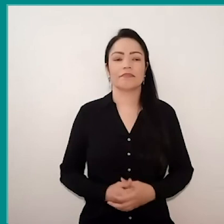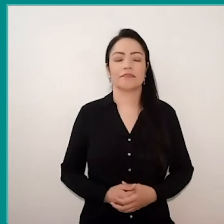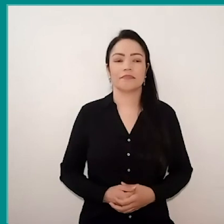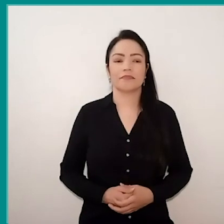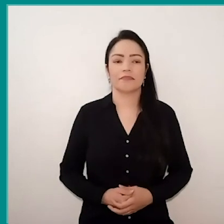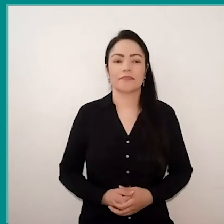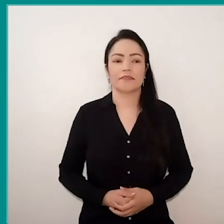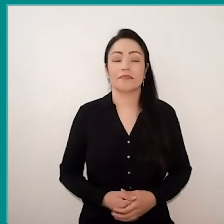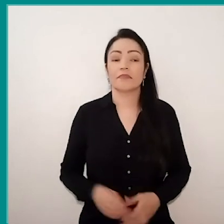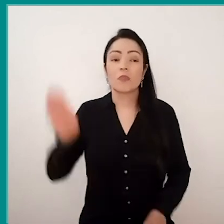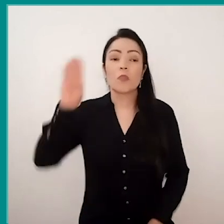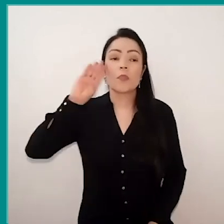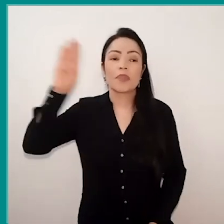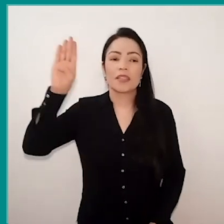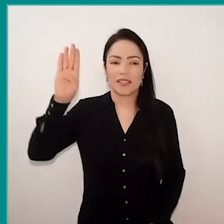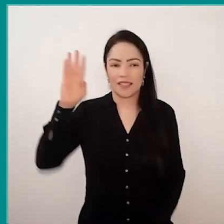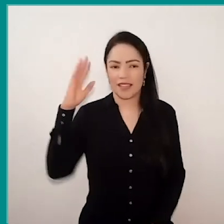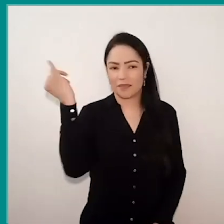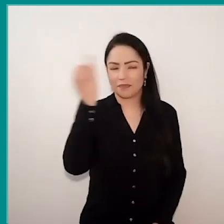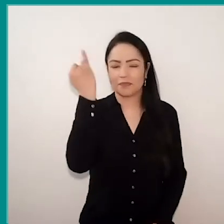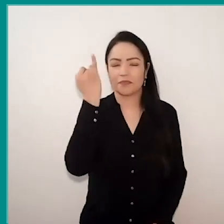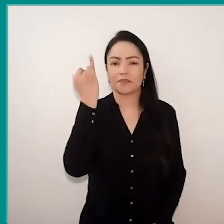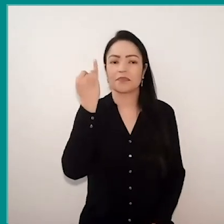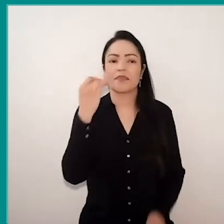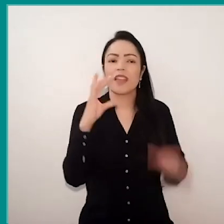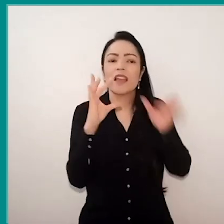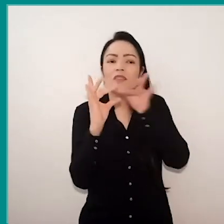the main thing is the importance of the education association